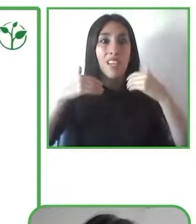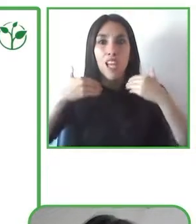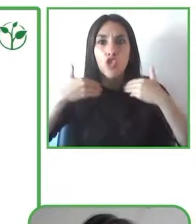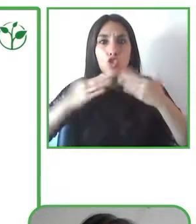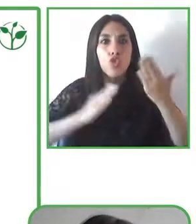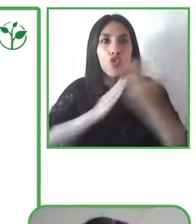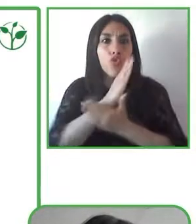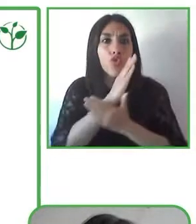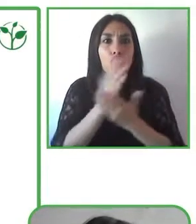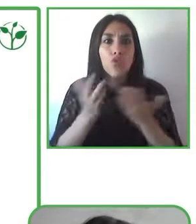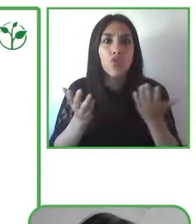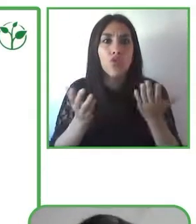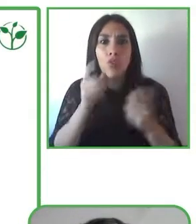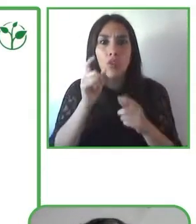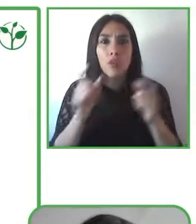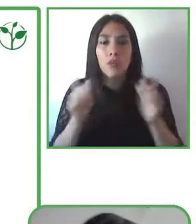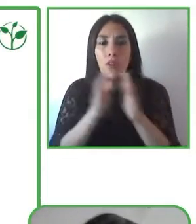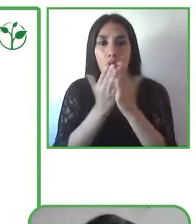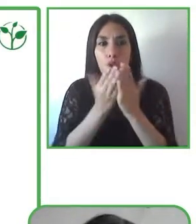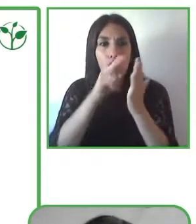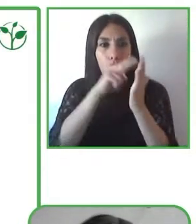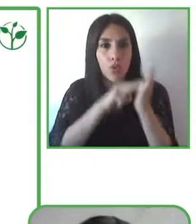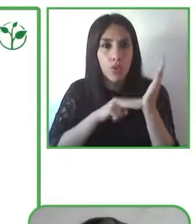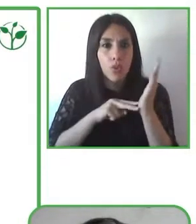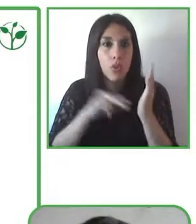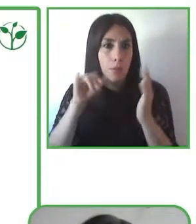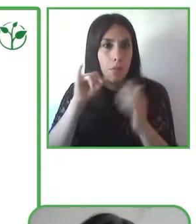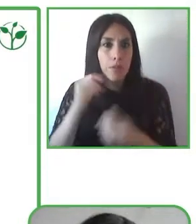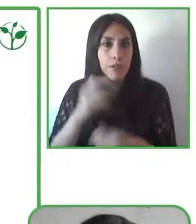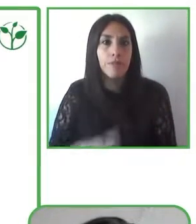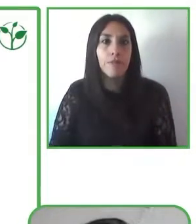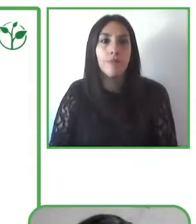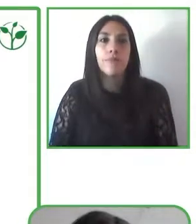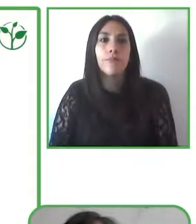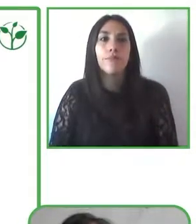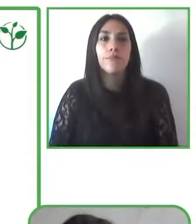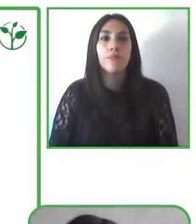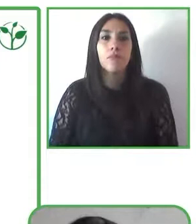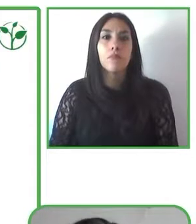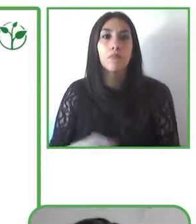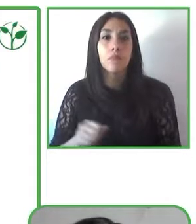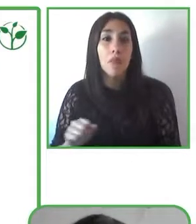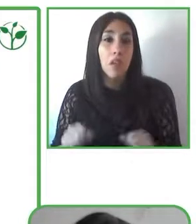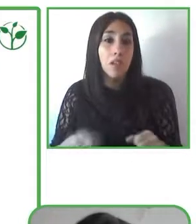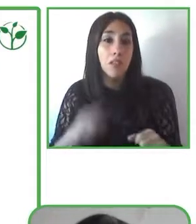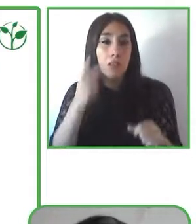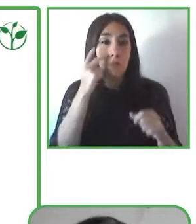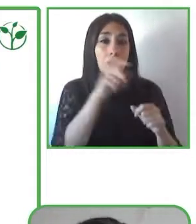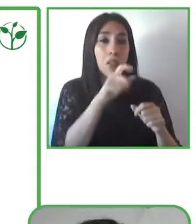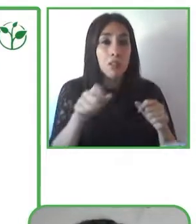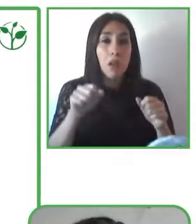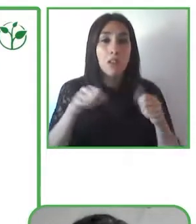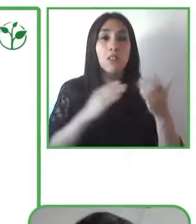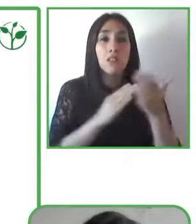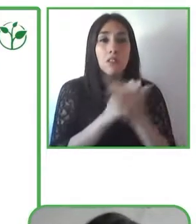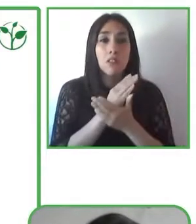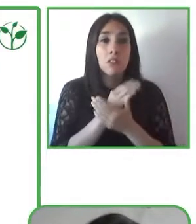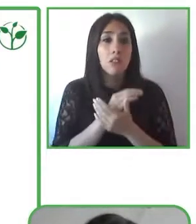can use these books that we are producing to be able to have more access to culture,